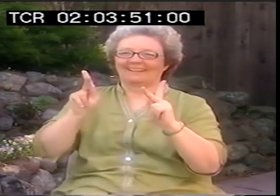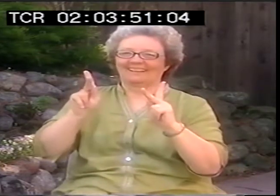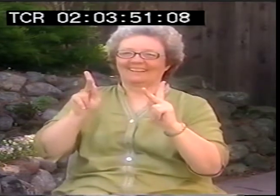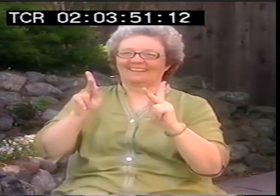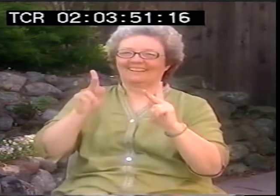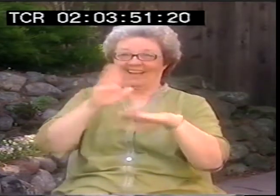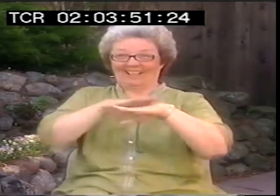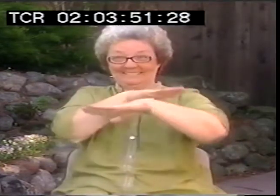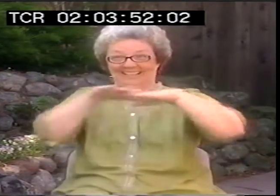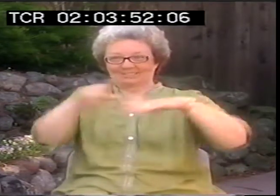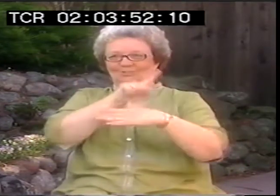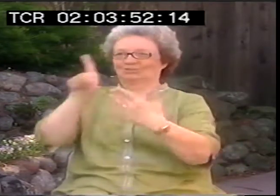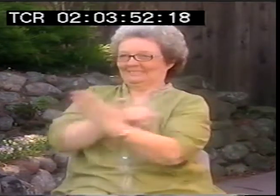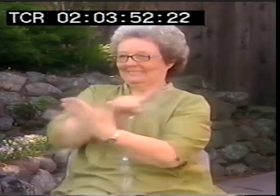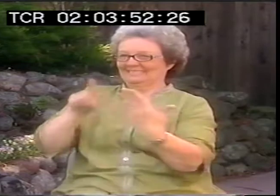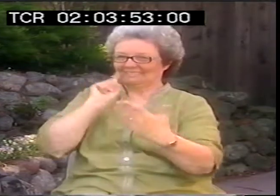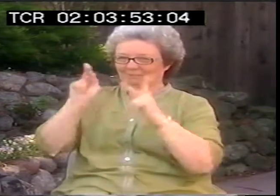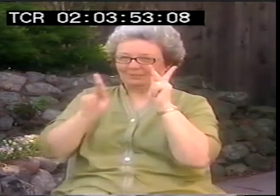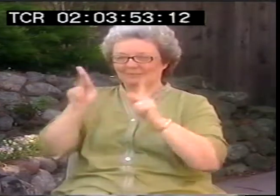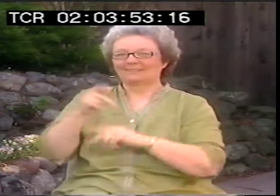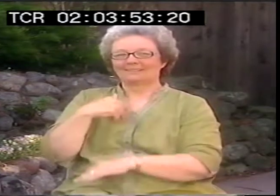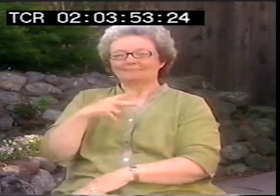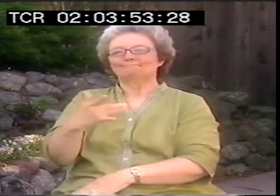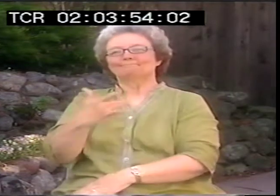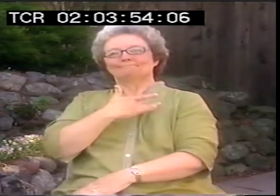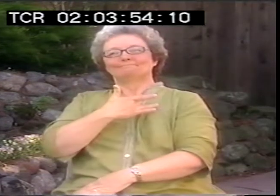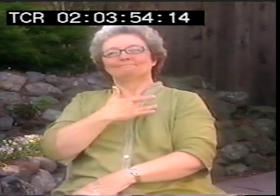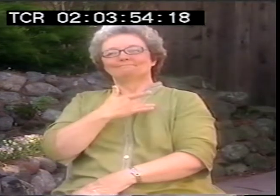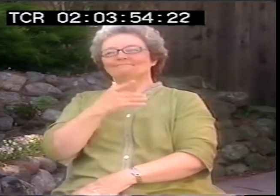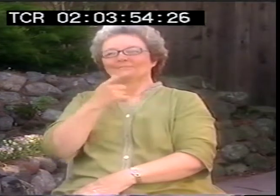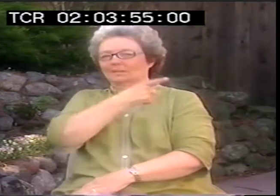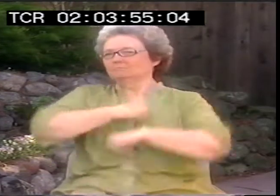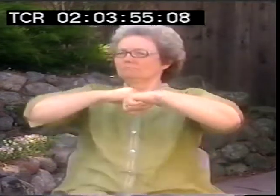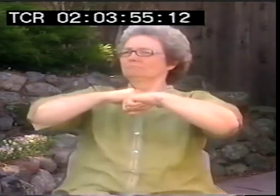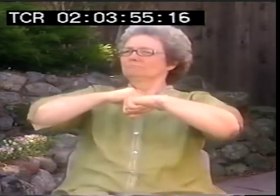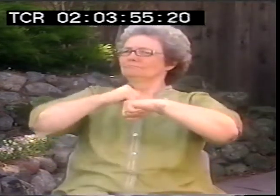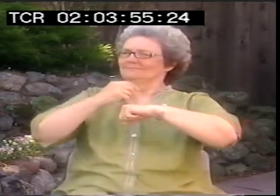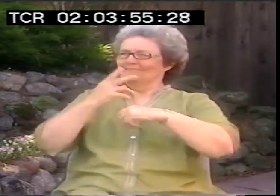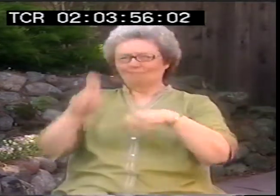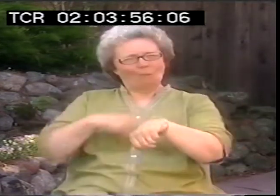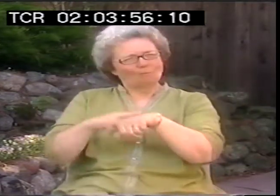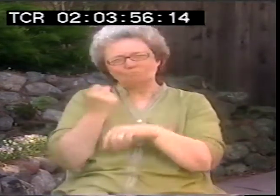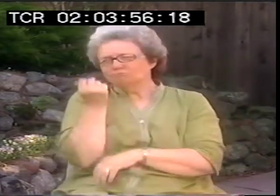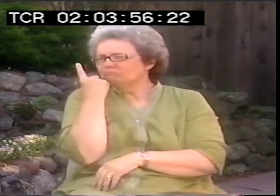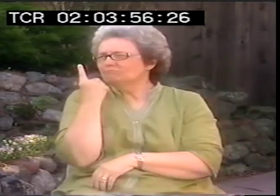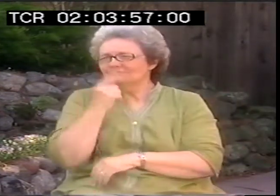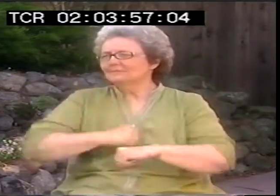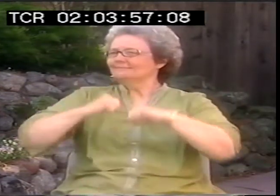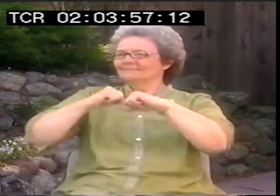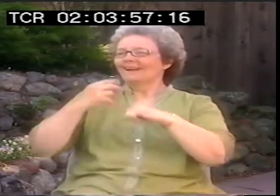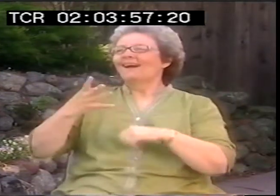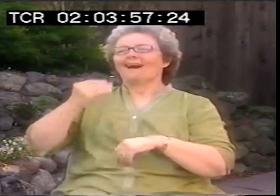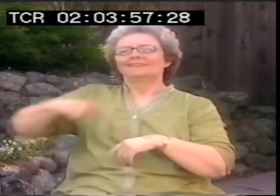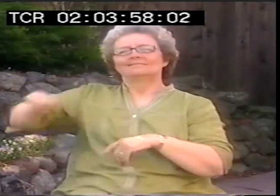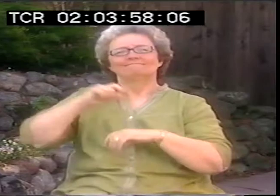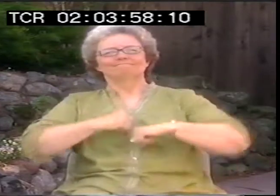It seemed that he was criticizing deaf people on stage with that comment and that was difficult. And I raised my hackles and of course I did.